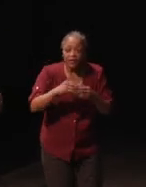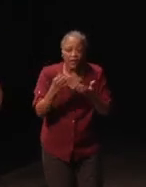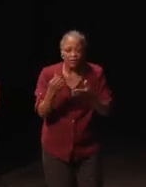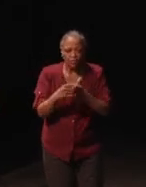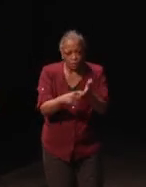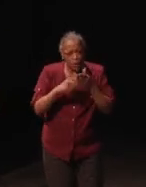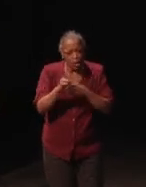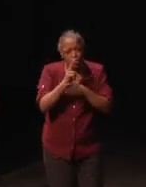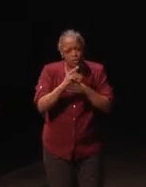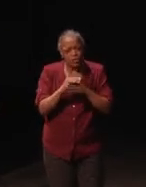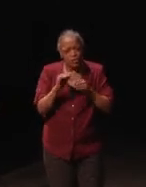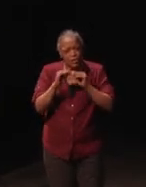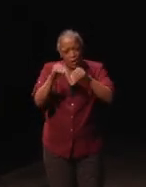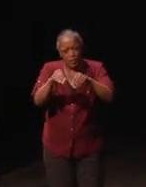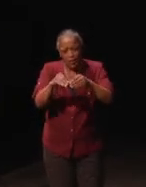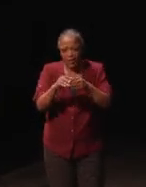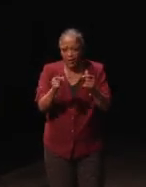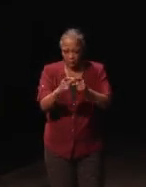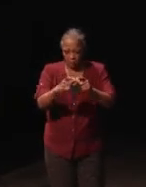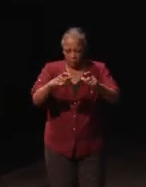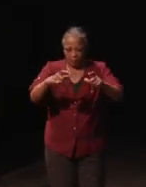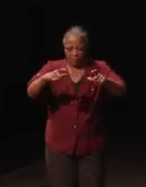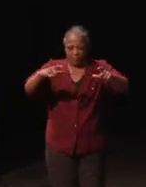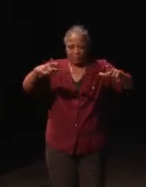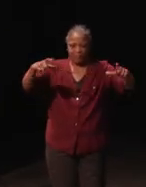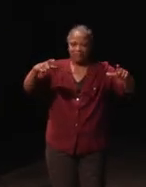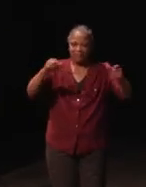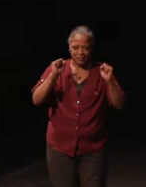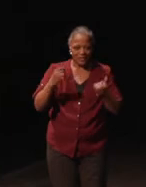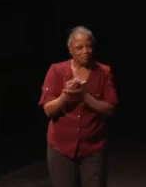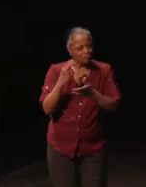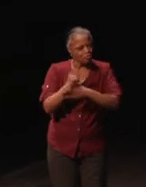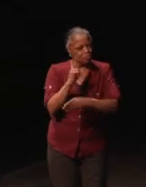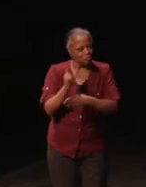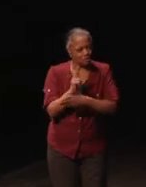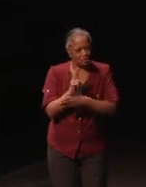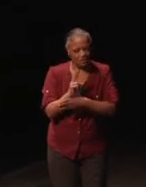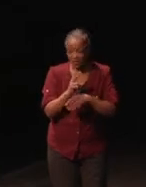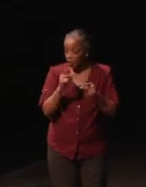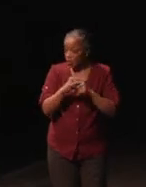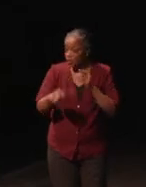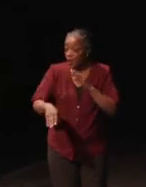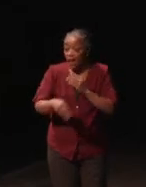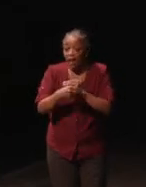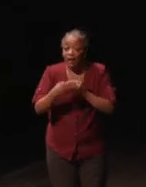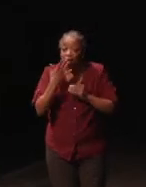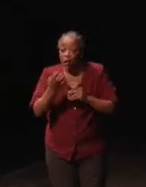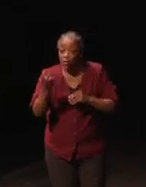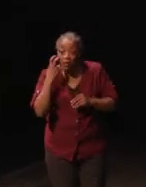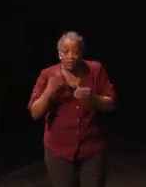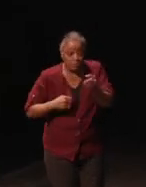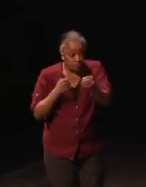had option to be greatly enlarged. I also added colorblind support at the same time.